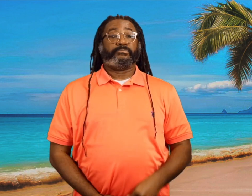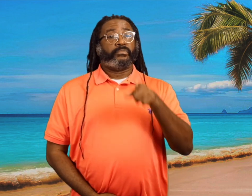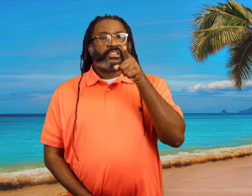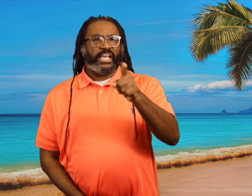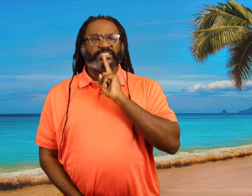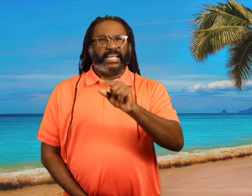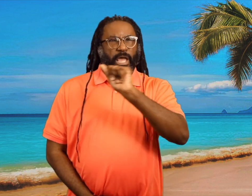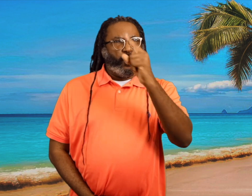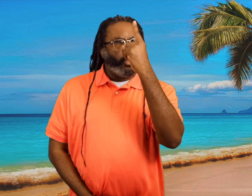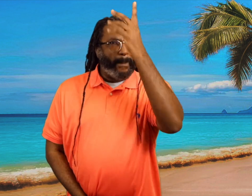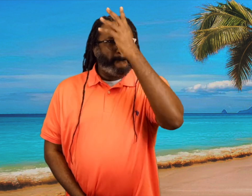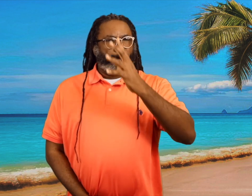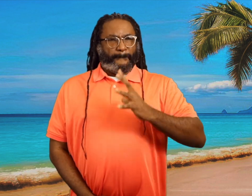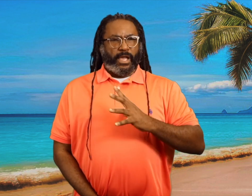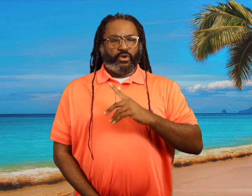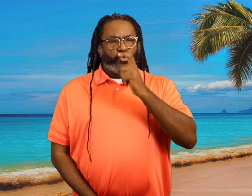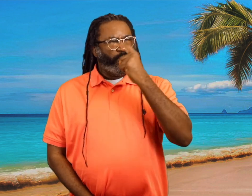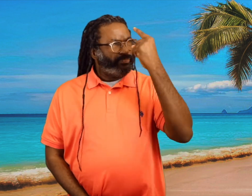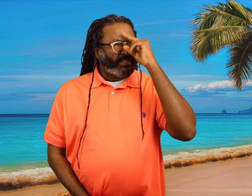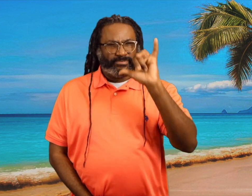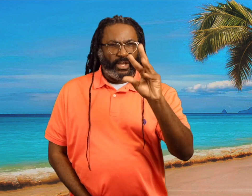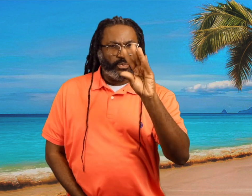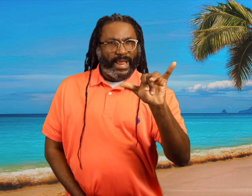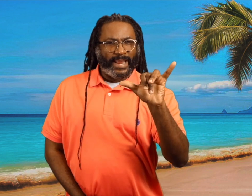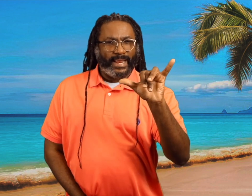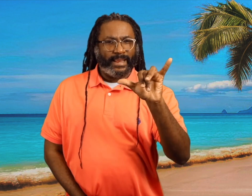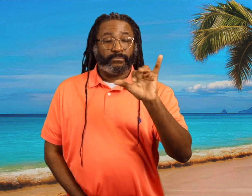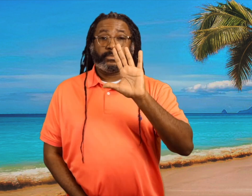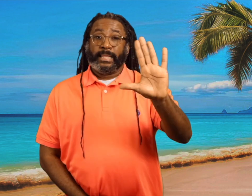There is one man who thinks this way.